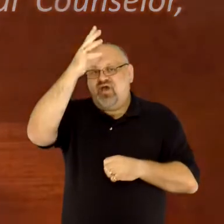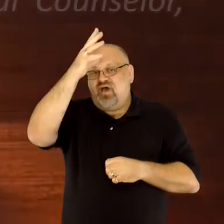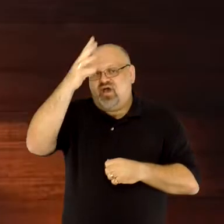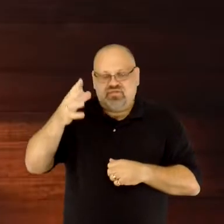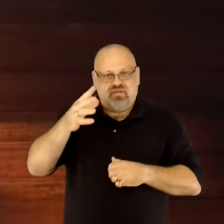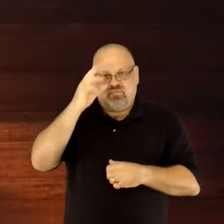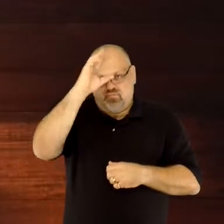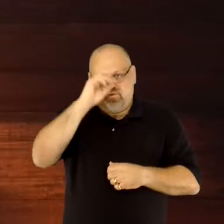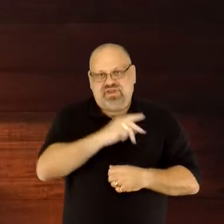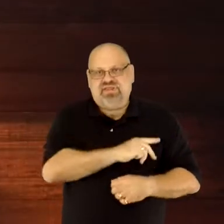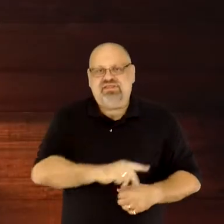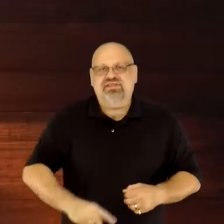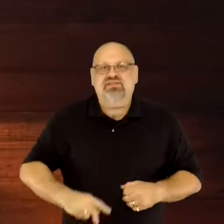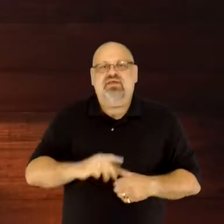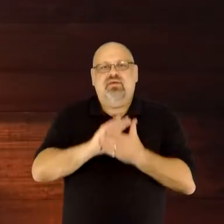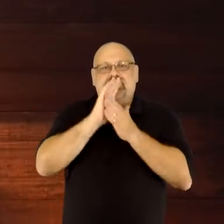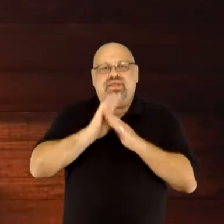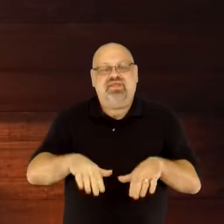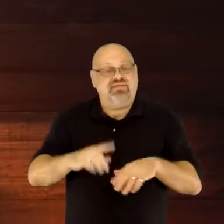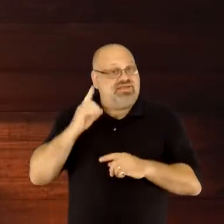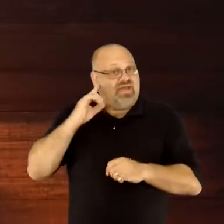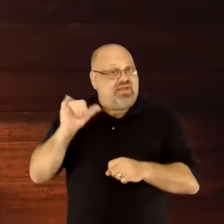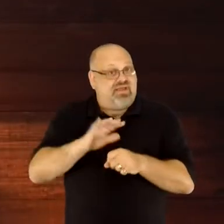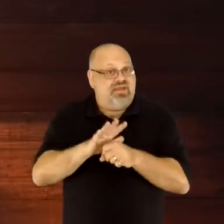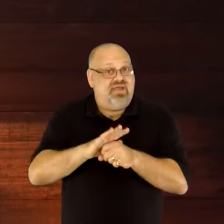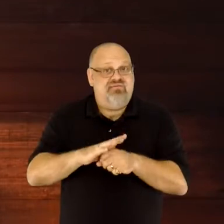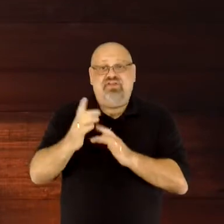Sounds like enough? Jesus is supreme.